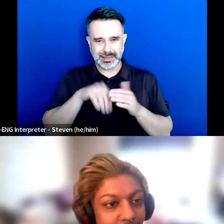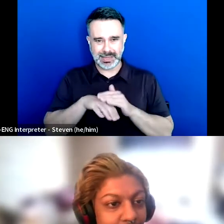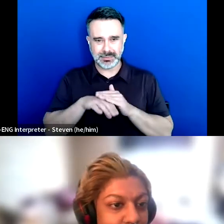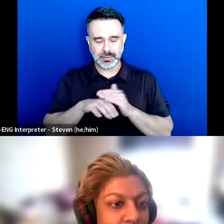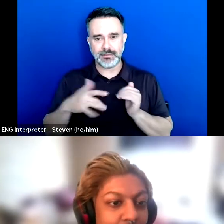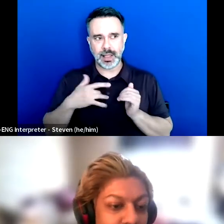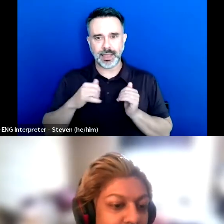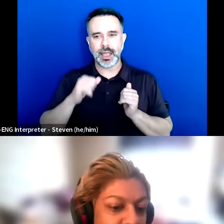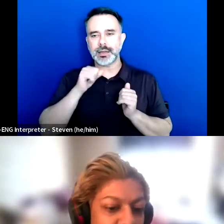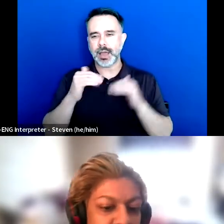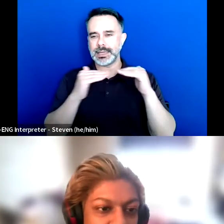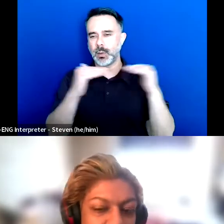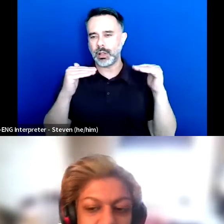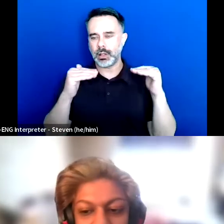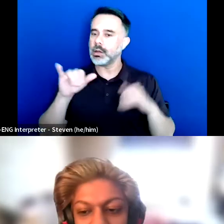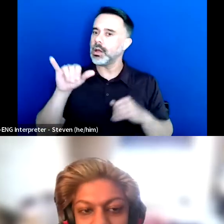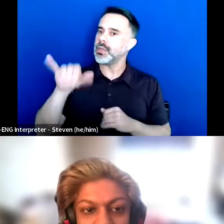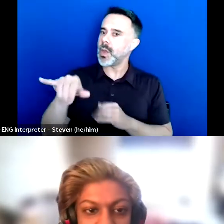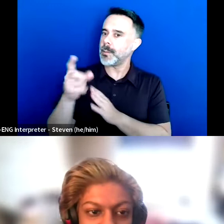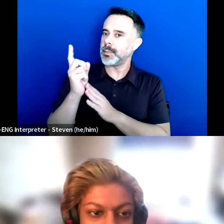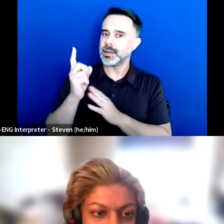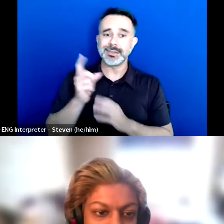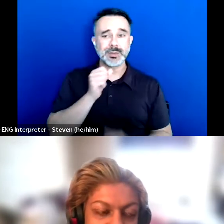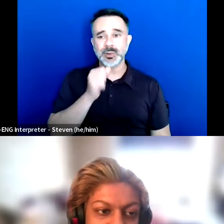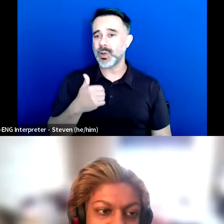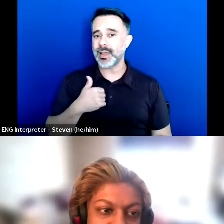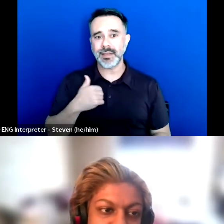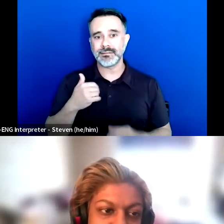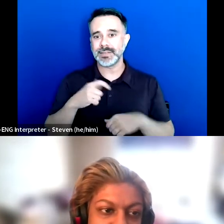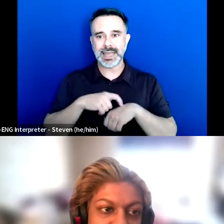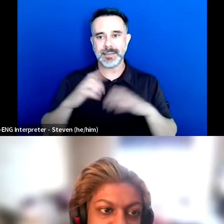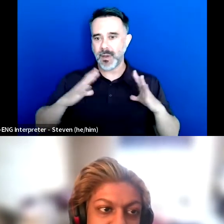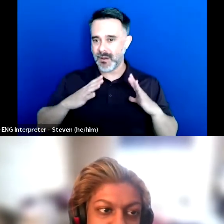And those are moments where you don't get to have time off and that's what's really tiring.